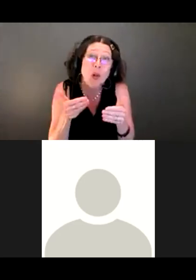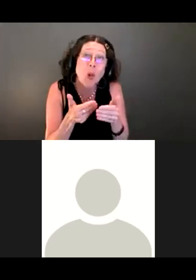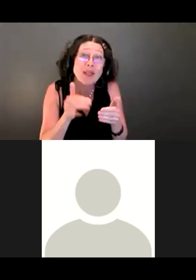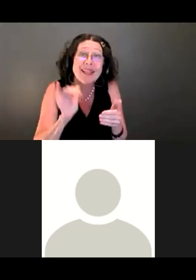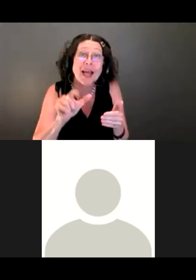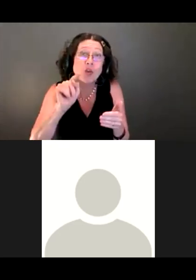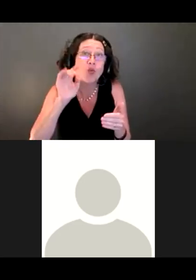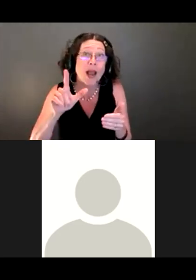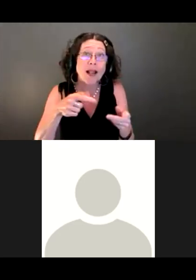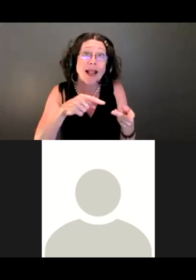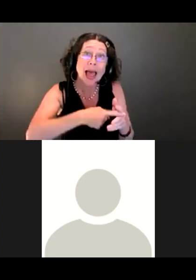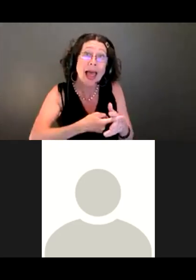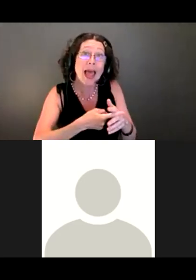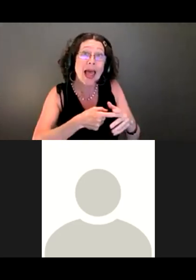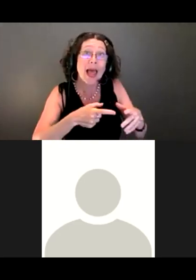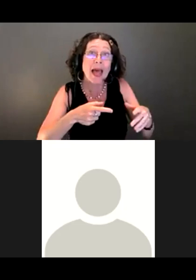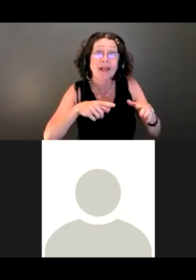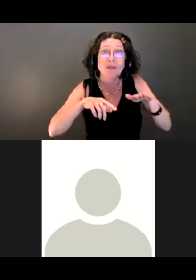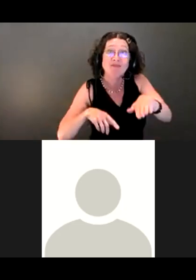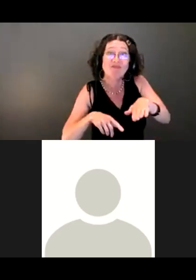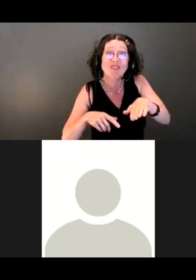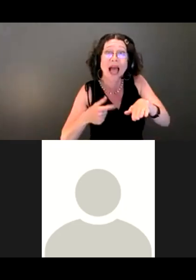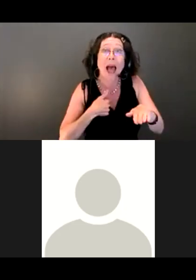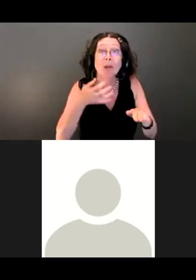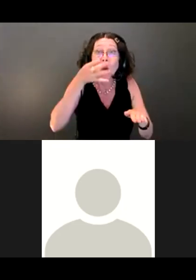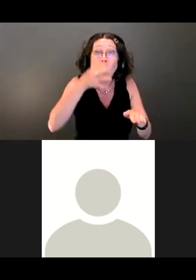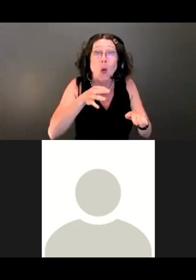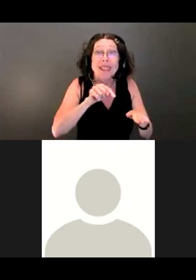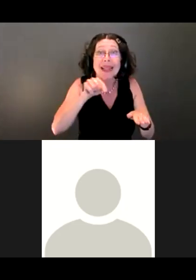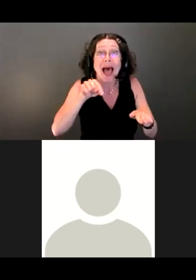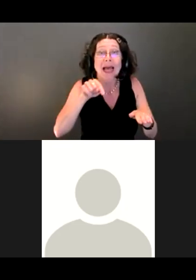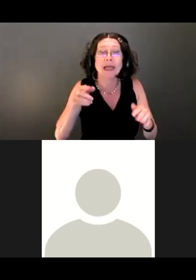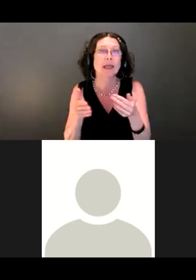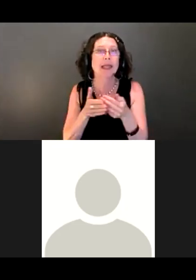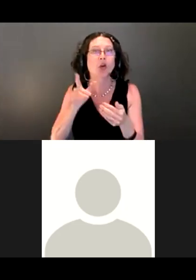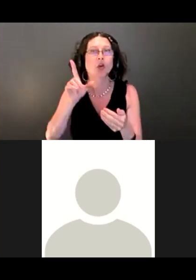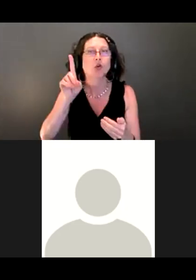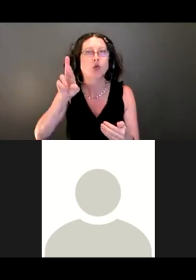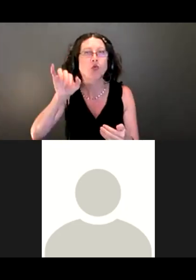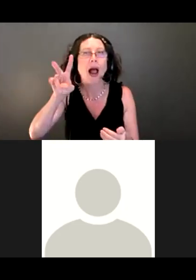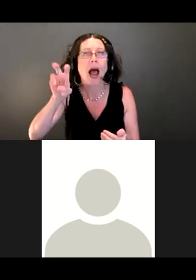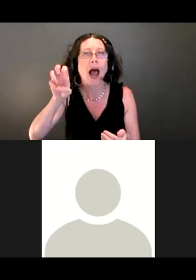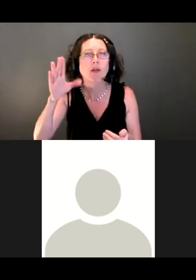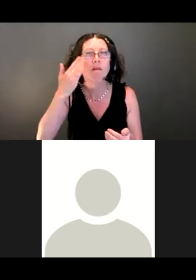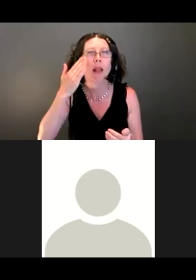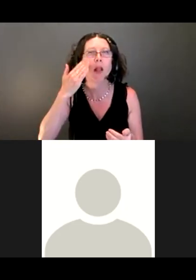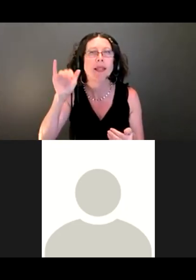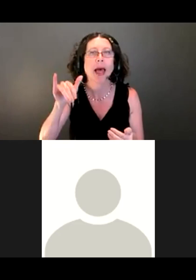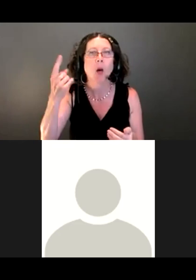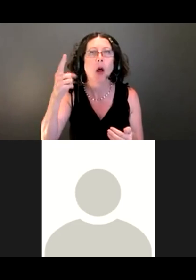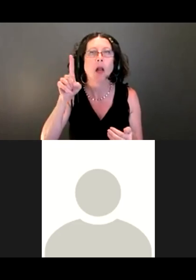Actually, I'm closer to the trailhead, which is just up the